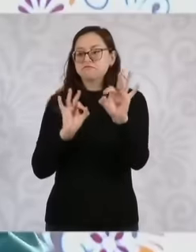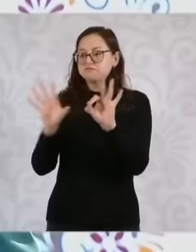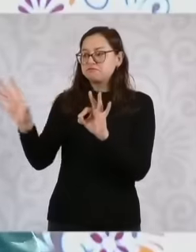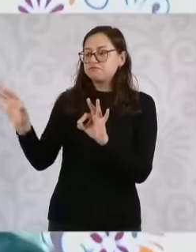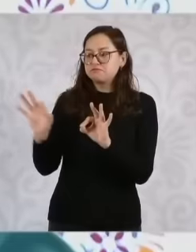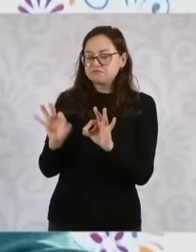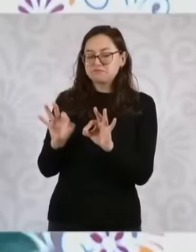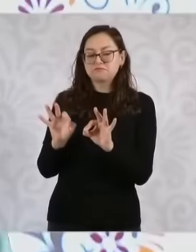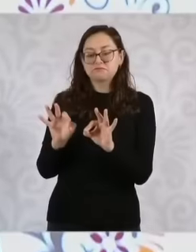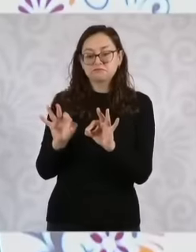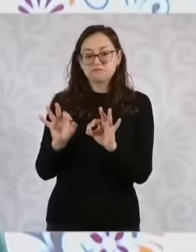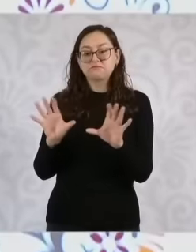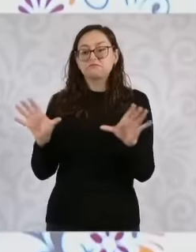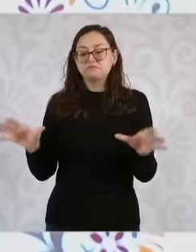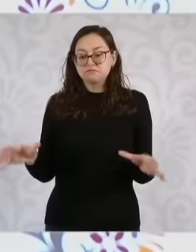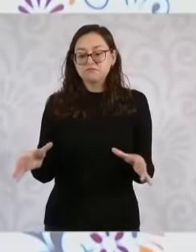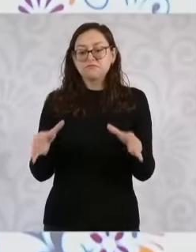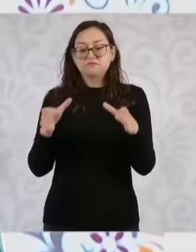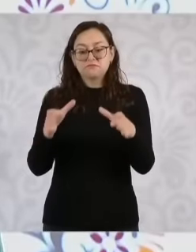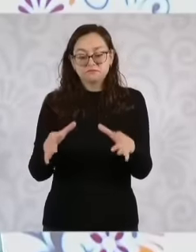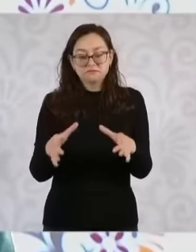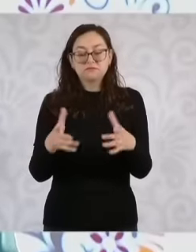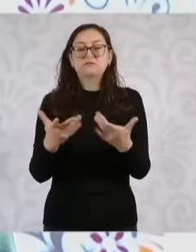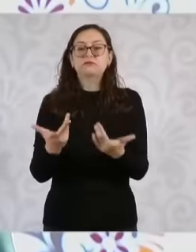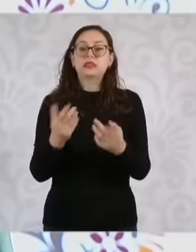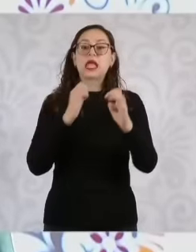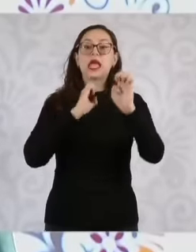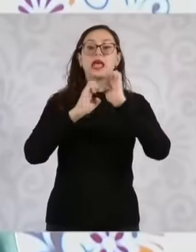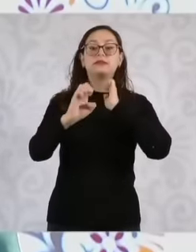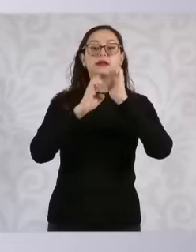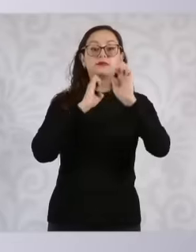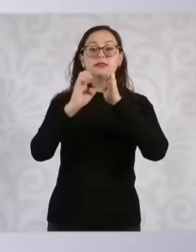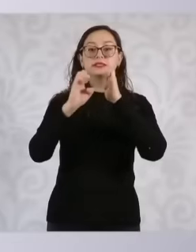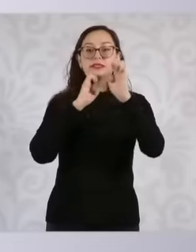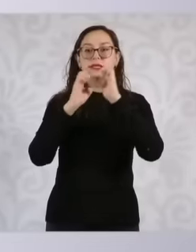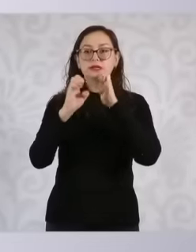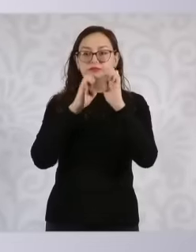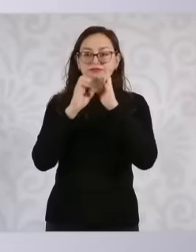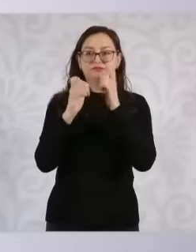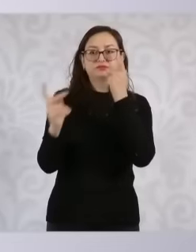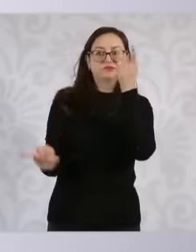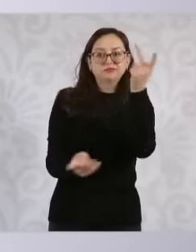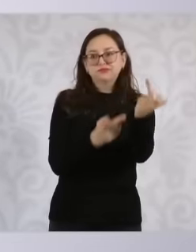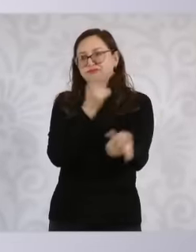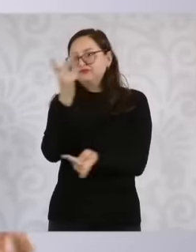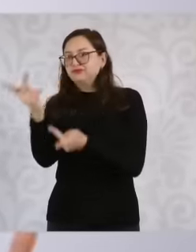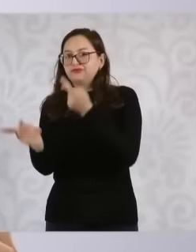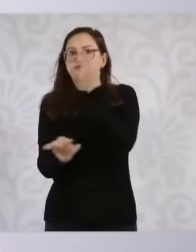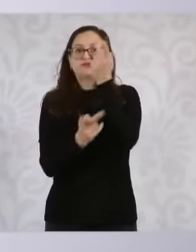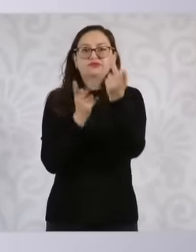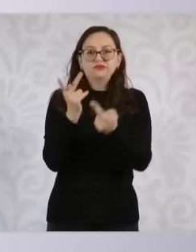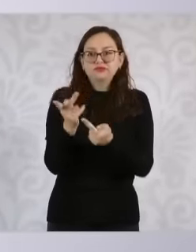From there you can do interviews, this is what the Law says, interviews to see. Well, we selected